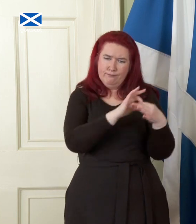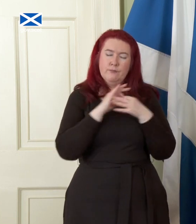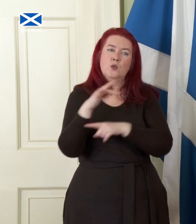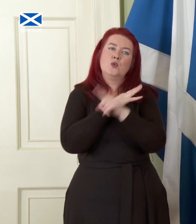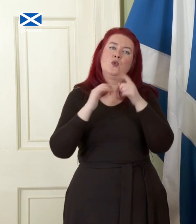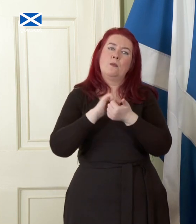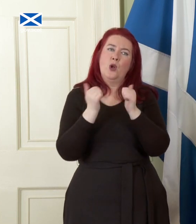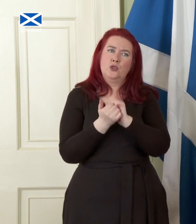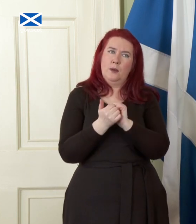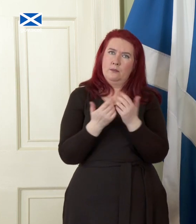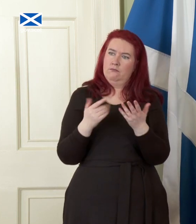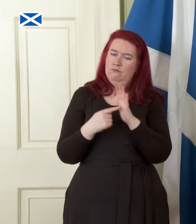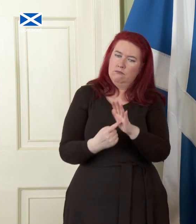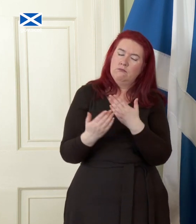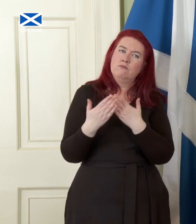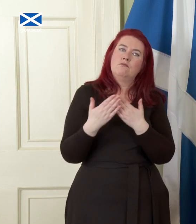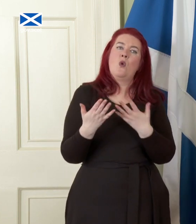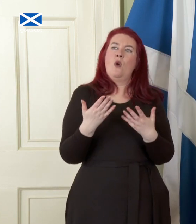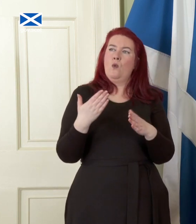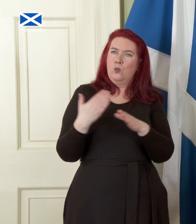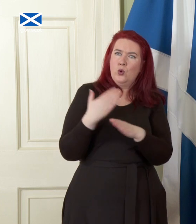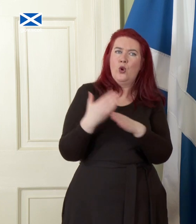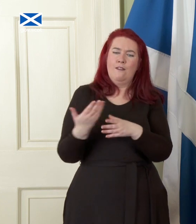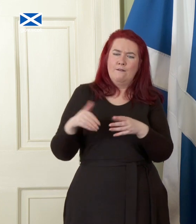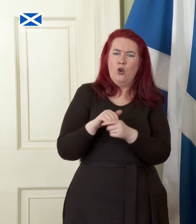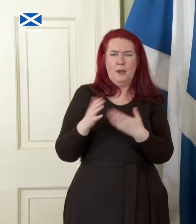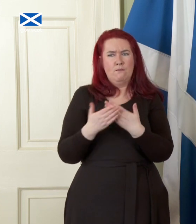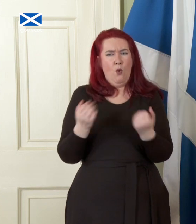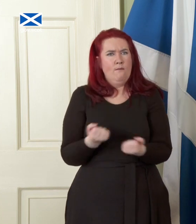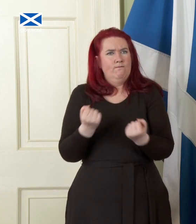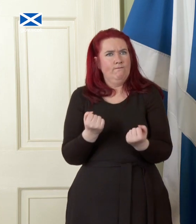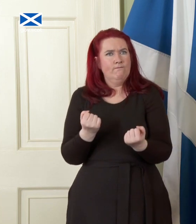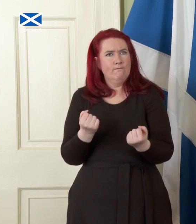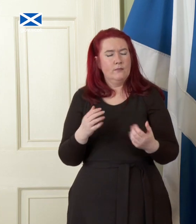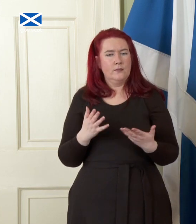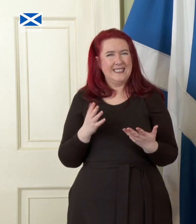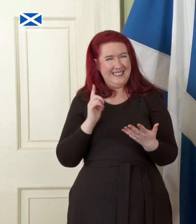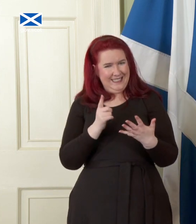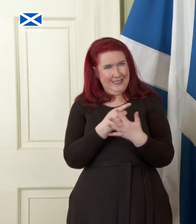greater worker involvement and stronger collective bargaining. This is the kind of approach